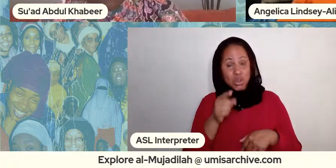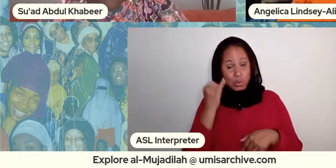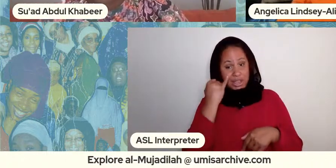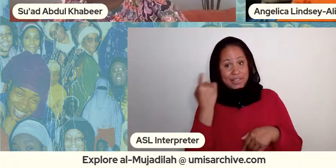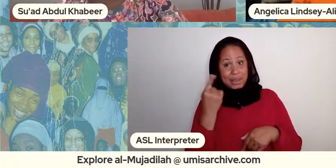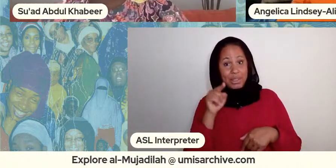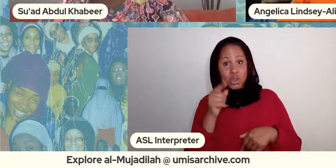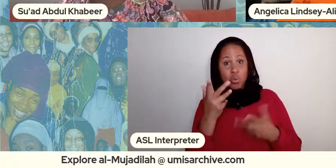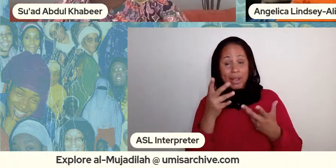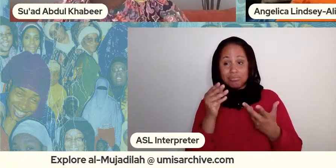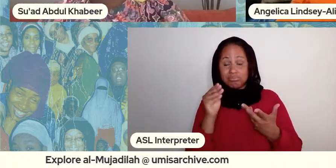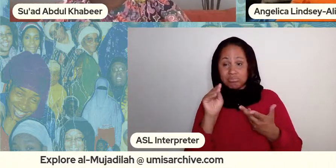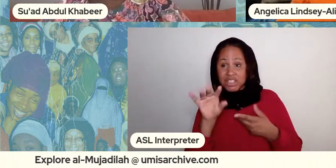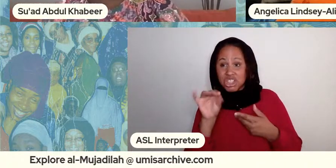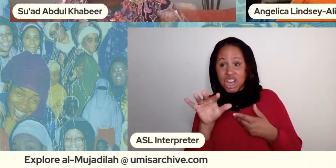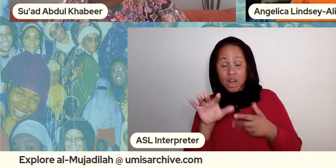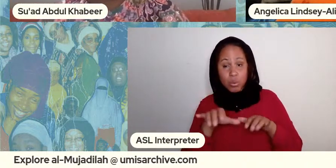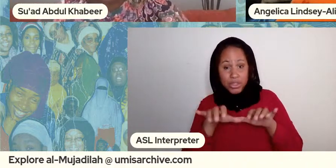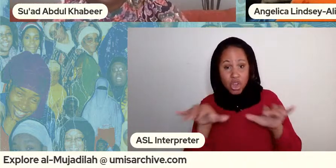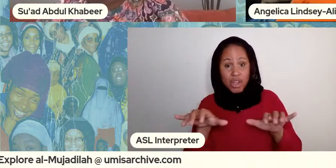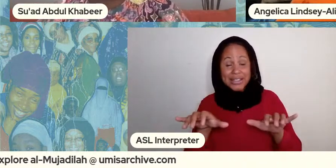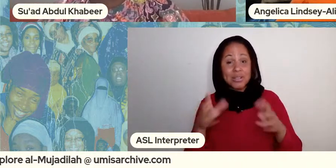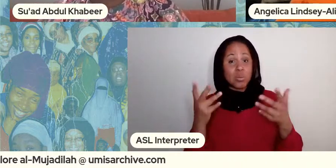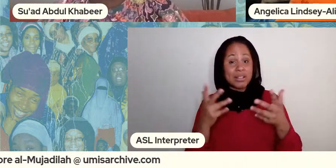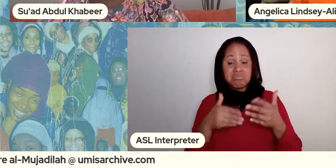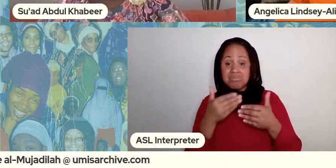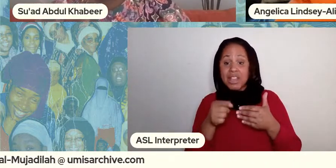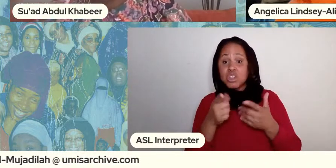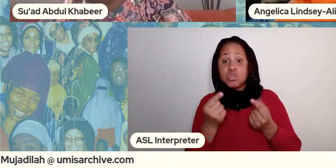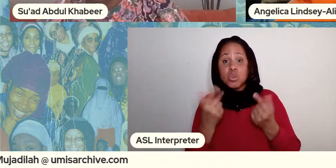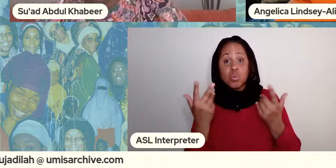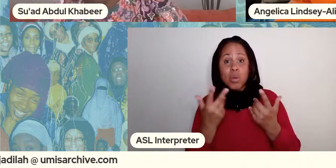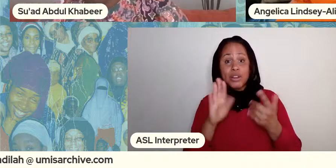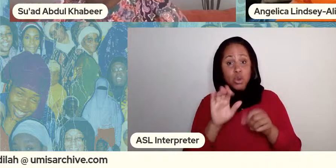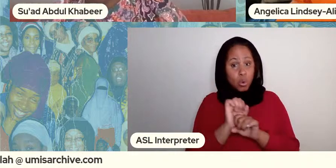with the audience right that's what's next for you i'm in your own work and then i'll i'll i'll talk